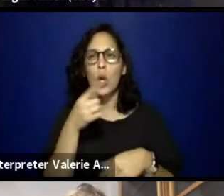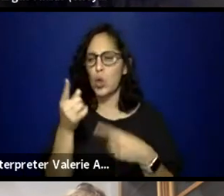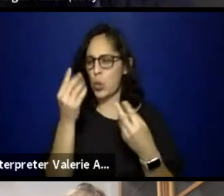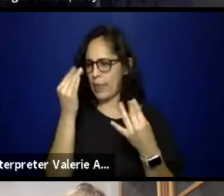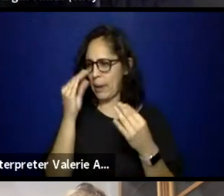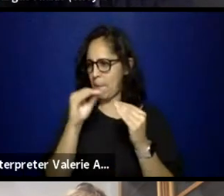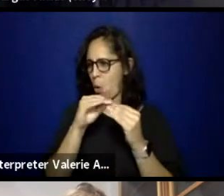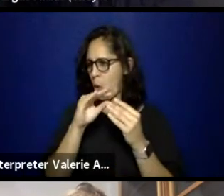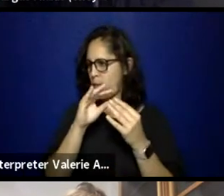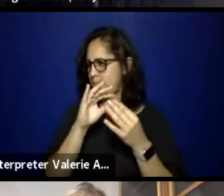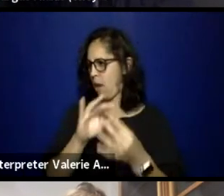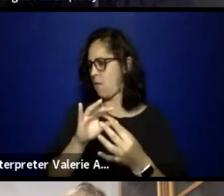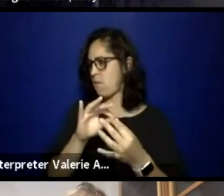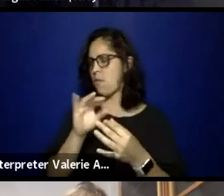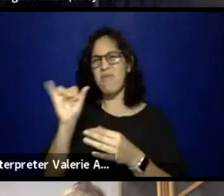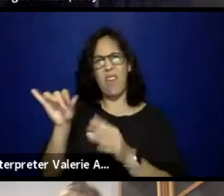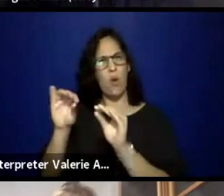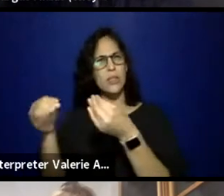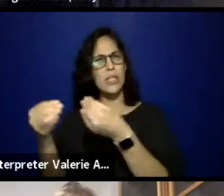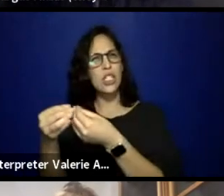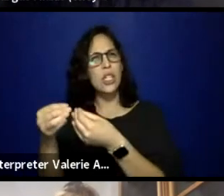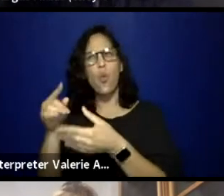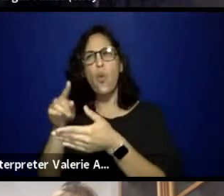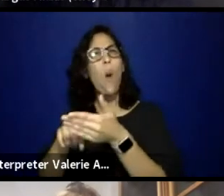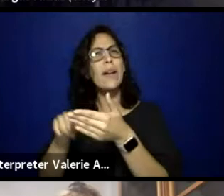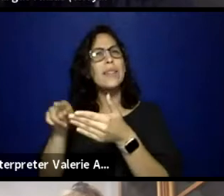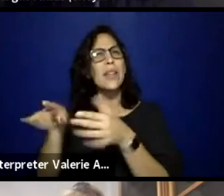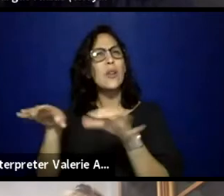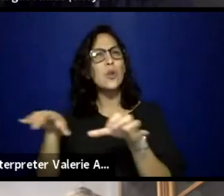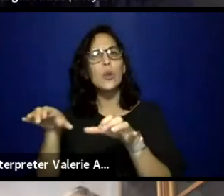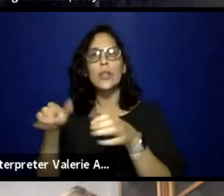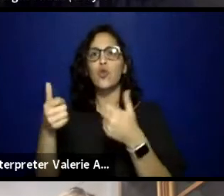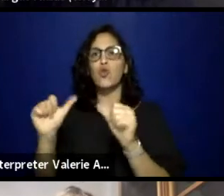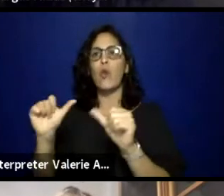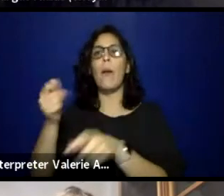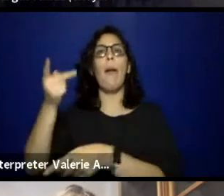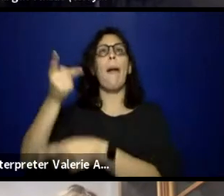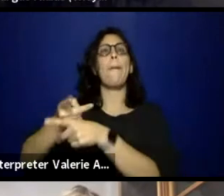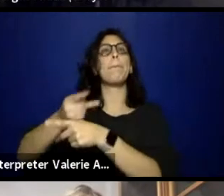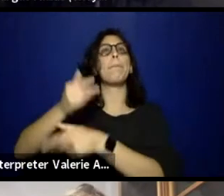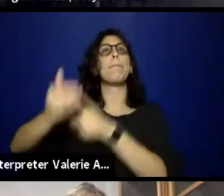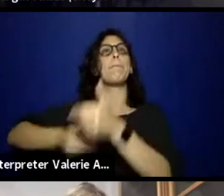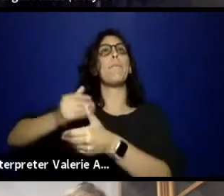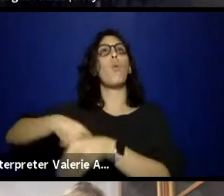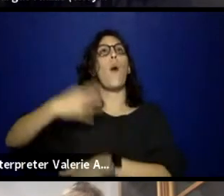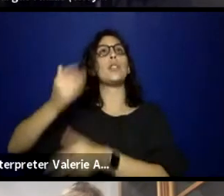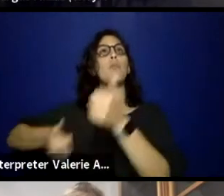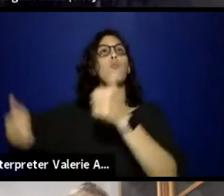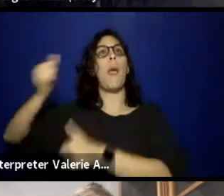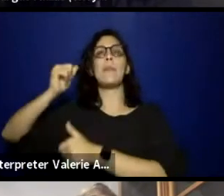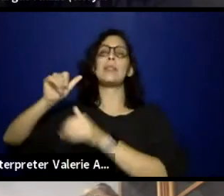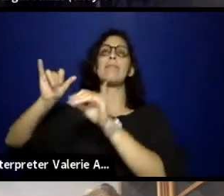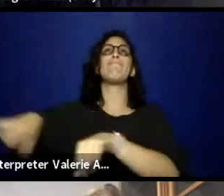of what is the organization doing to uphold white supremacy? What is the organization doing to uphold oppression?